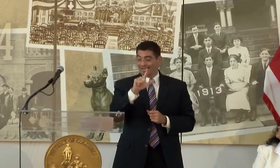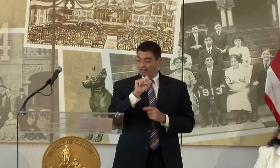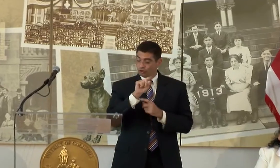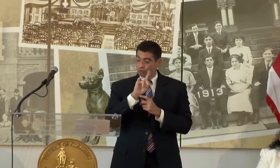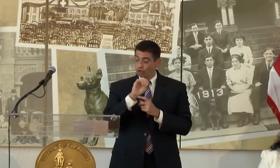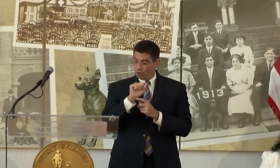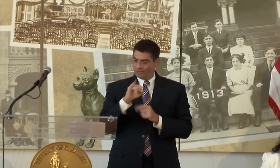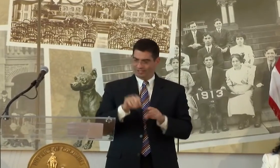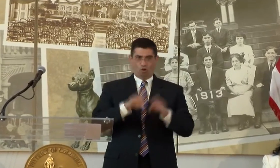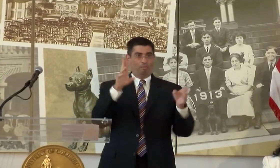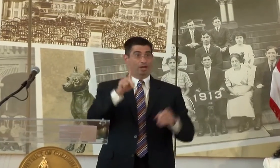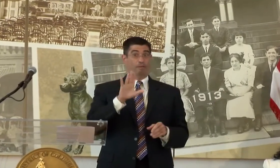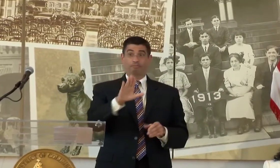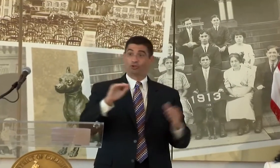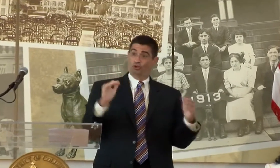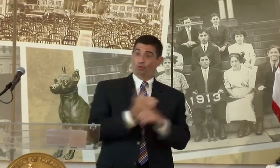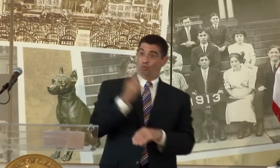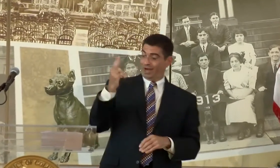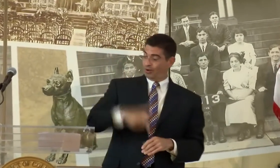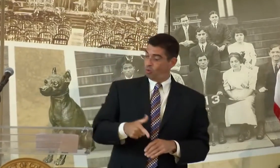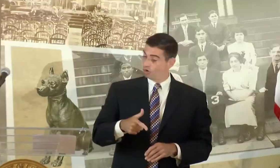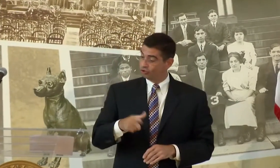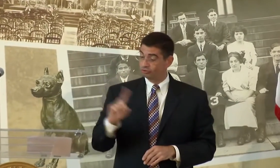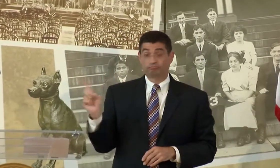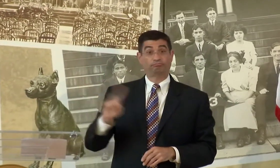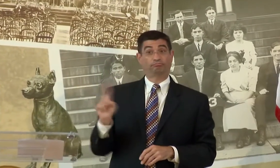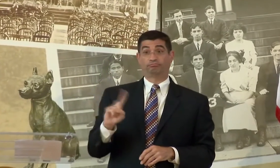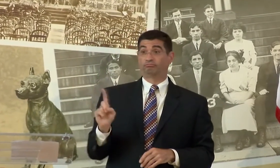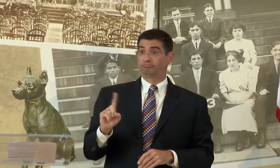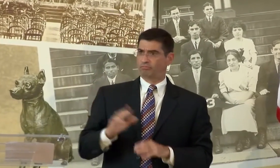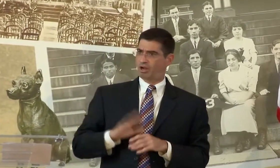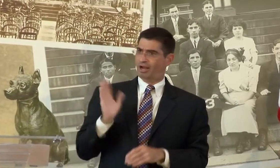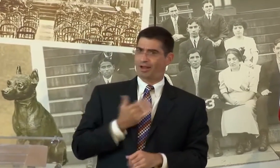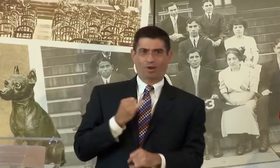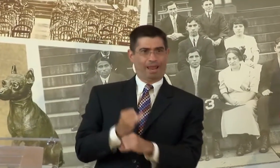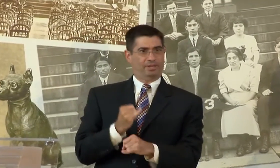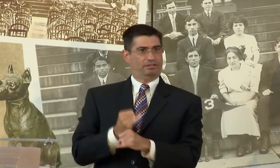PIGMENTAL STUDIOS IS OPENING UP THEIR NEW HEADQUARTERS ON